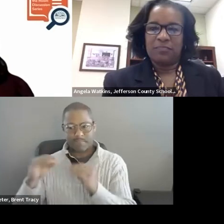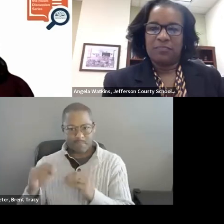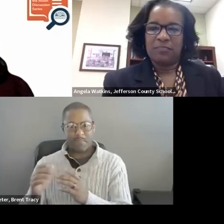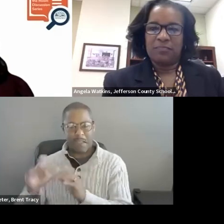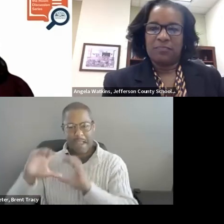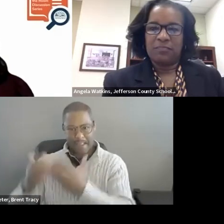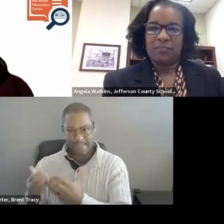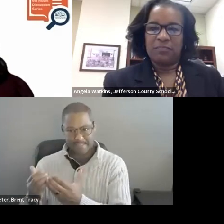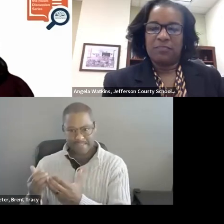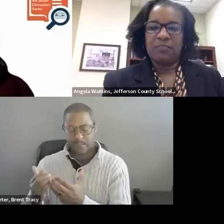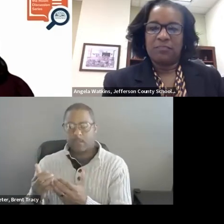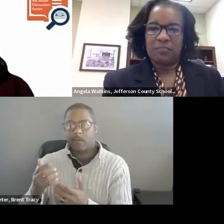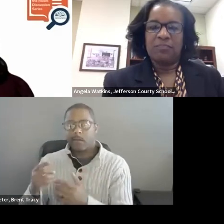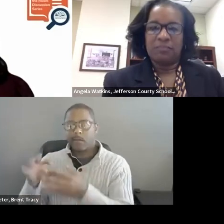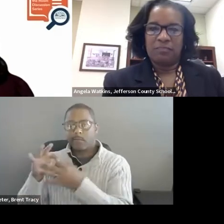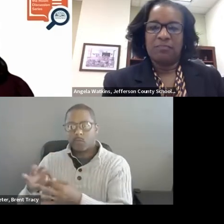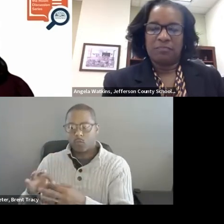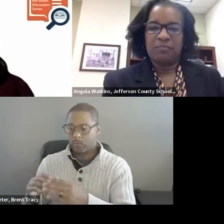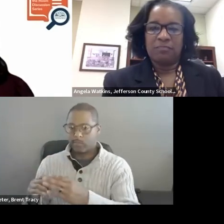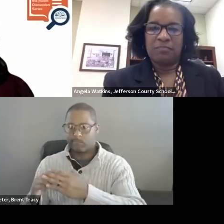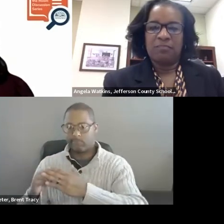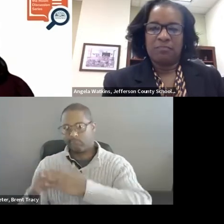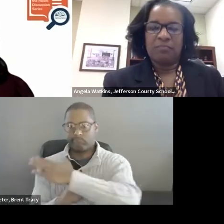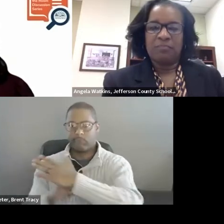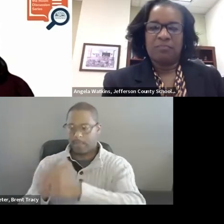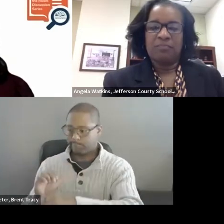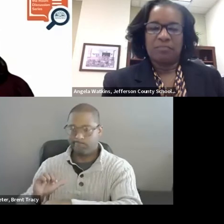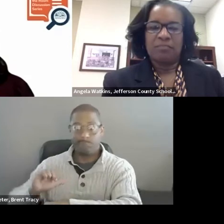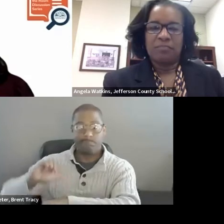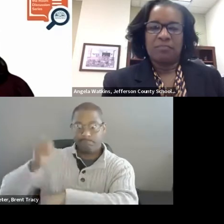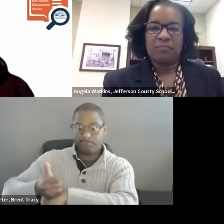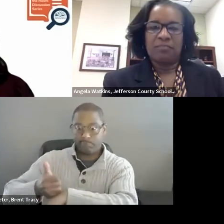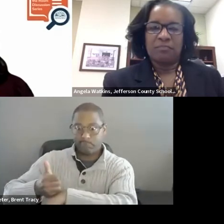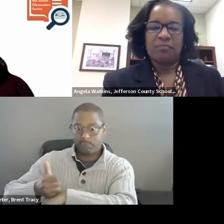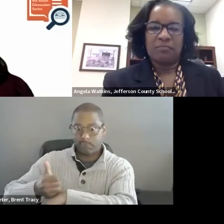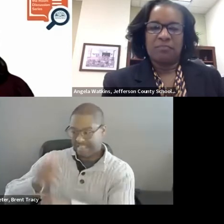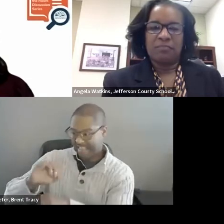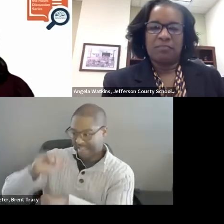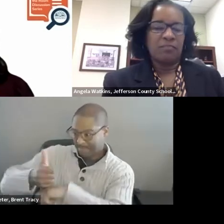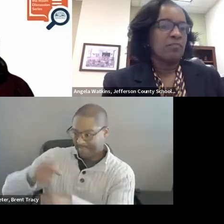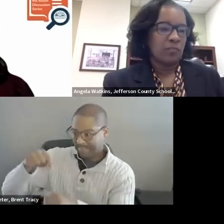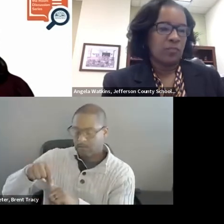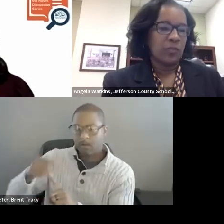the implementation and not just always the impact because that is the analysis and data that